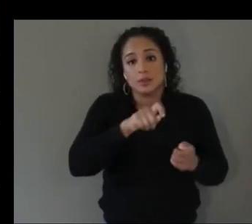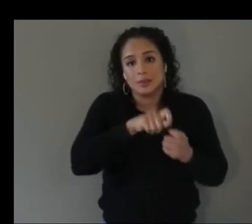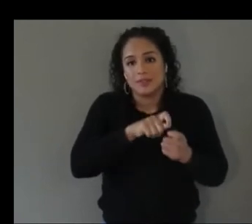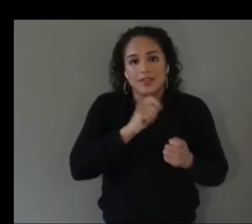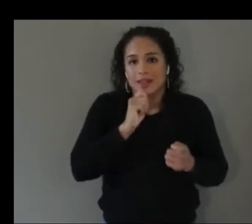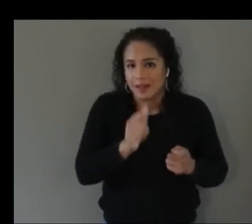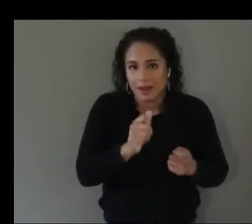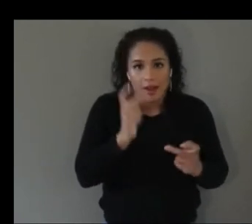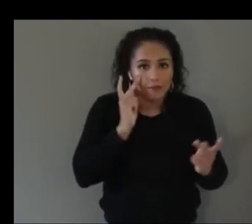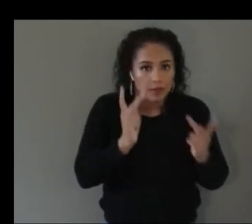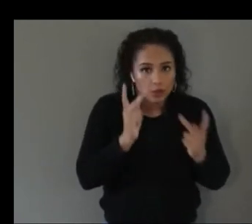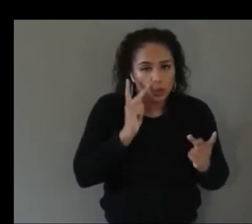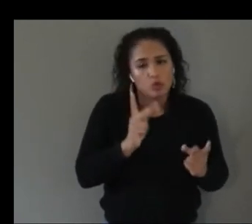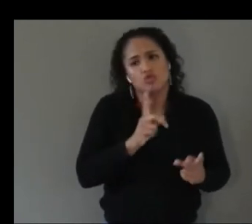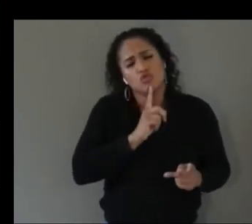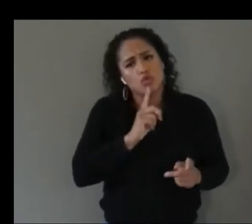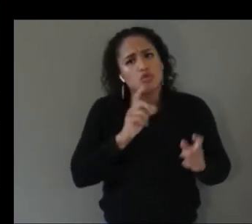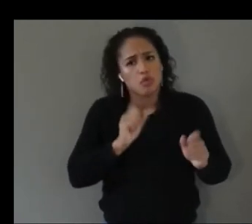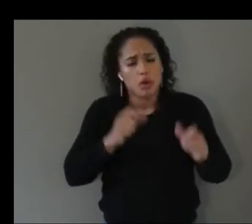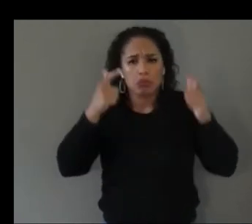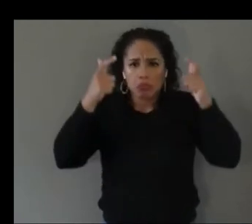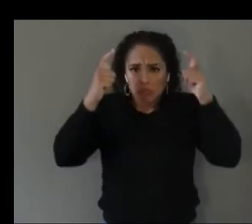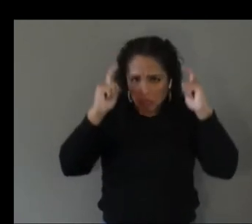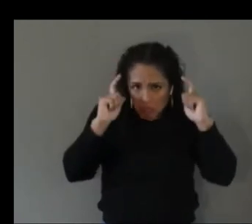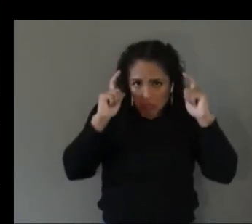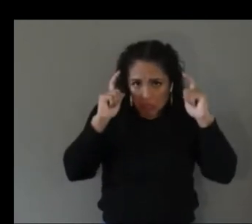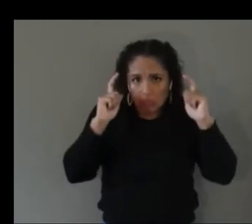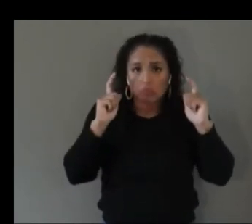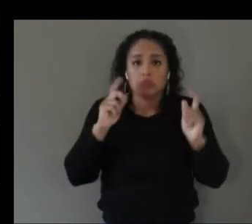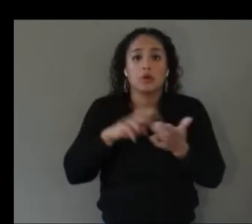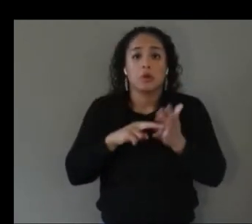and everything so you can certainly play the game while having that challenge would not be able to